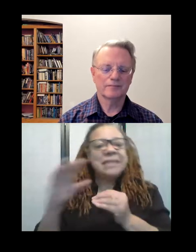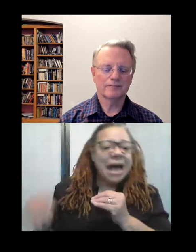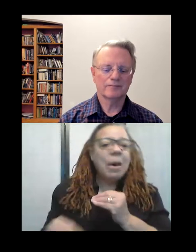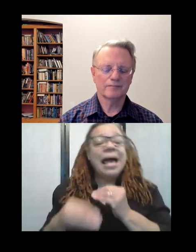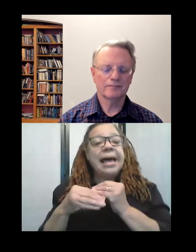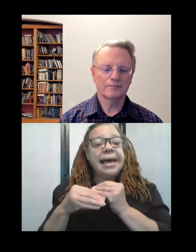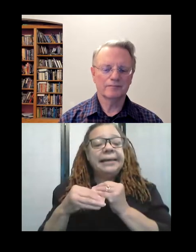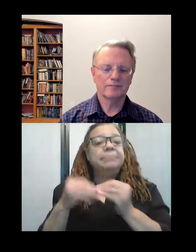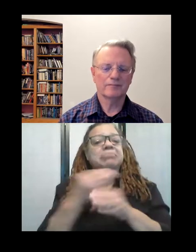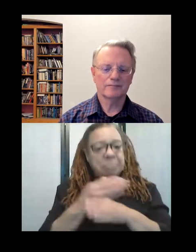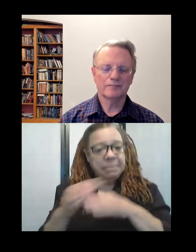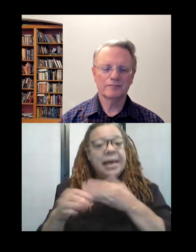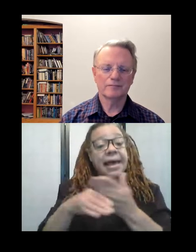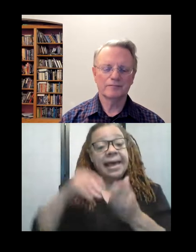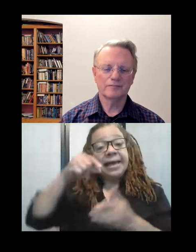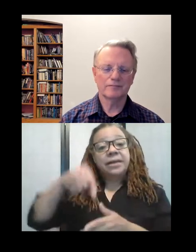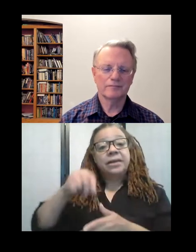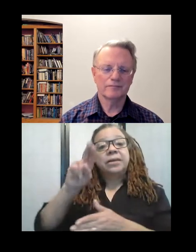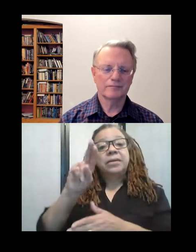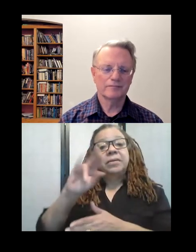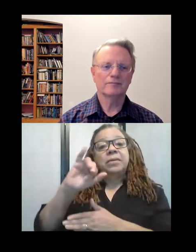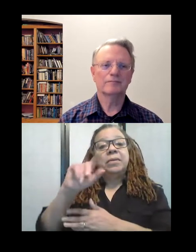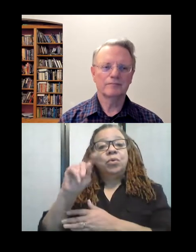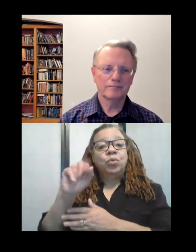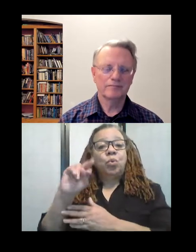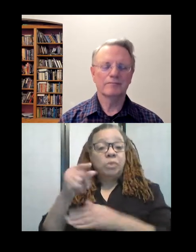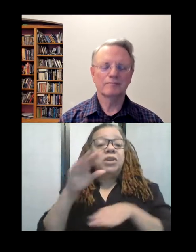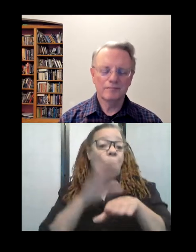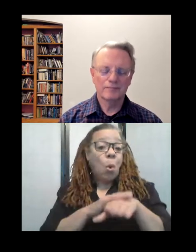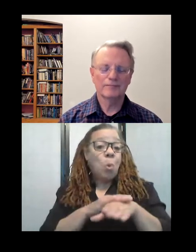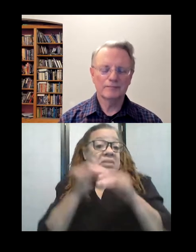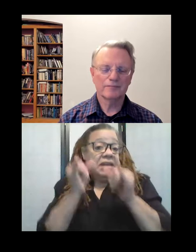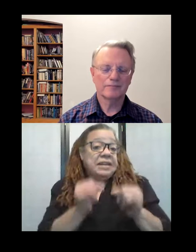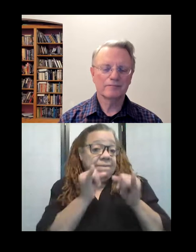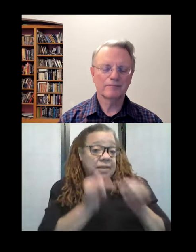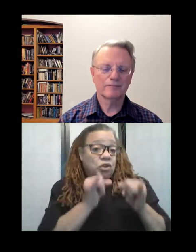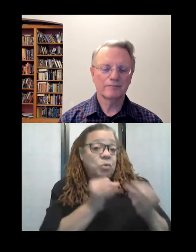hand quilting onto individual pieces if that's what I think they need.